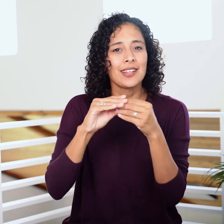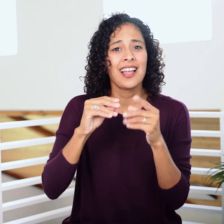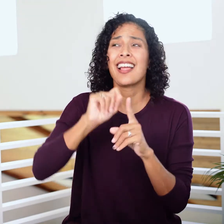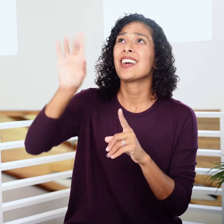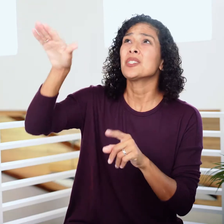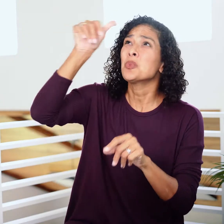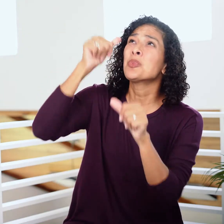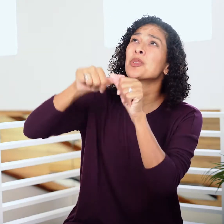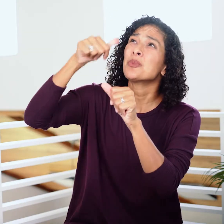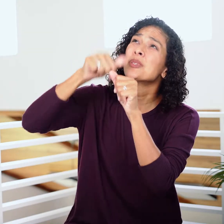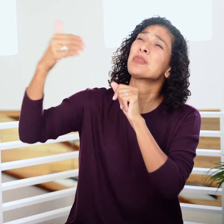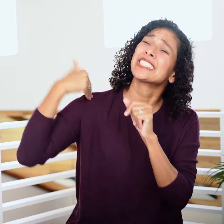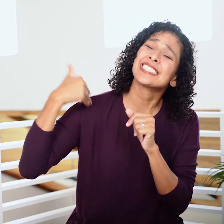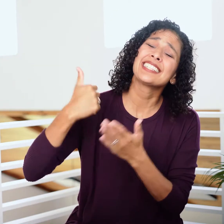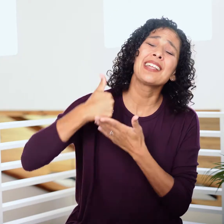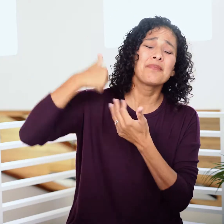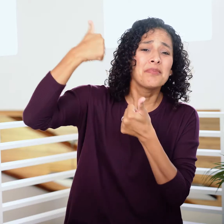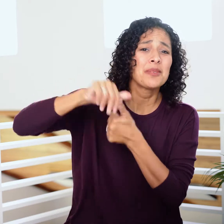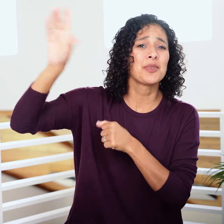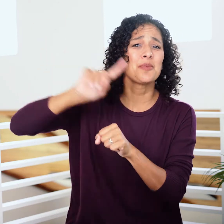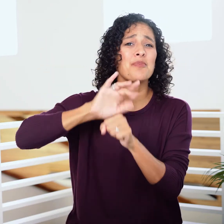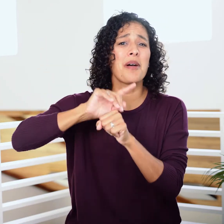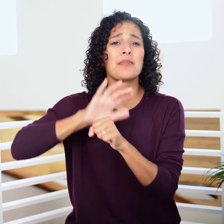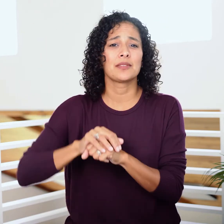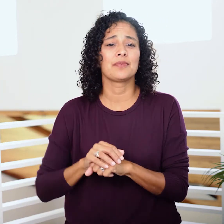and appeals to Him with reminders of His promises.